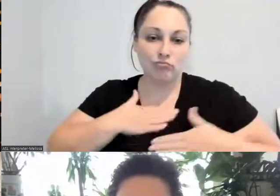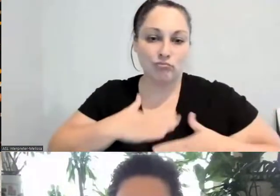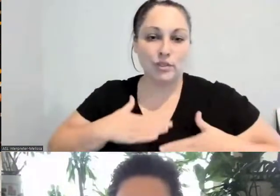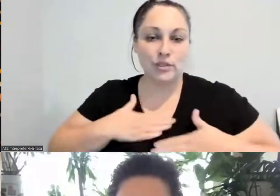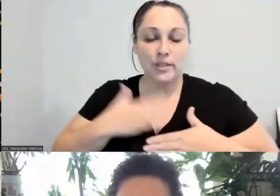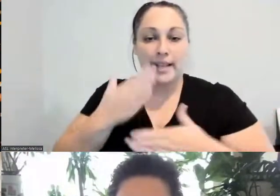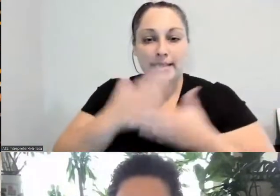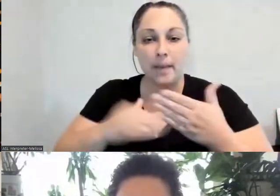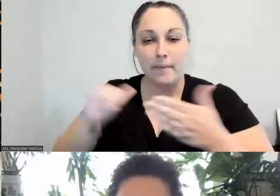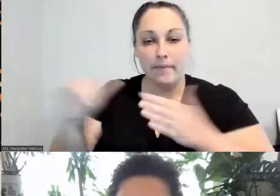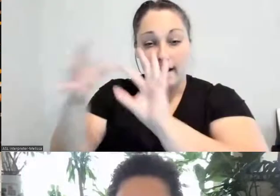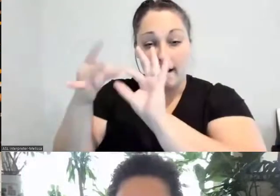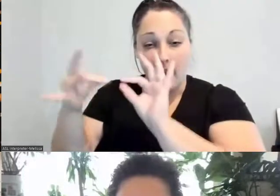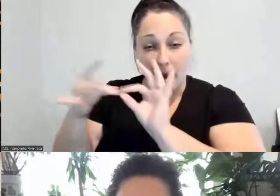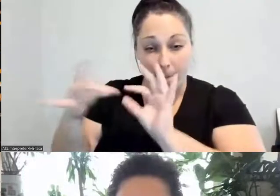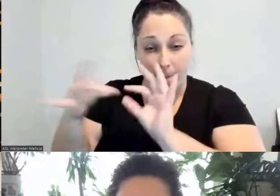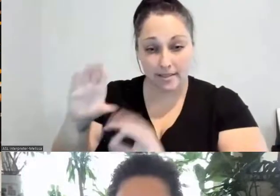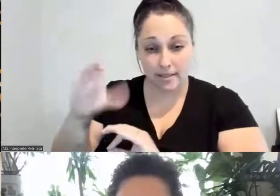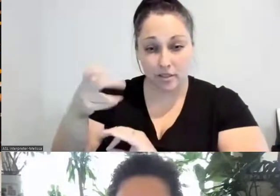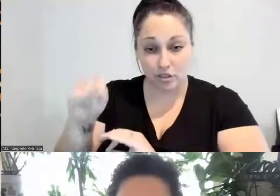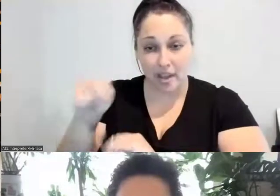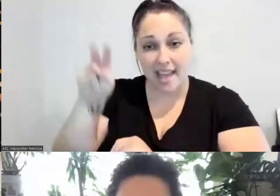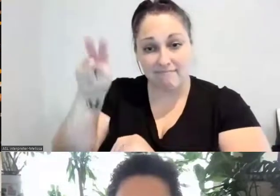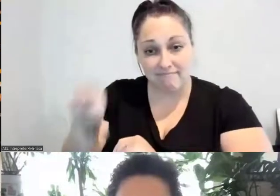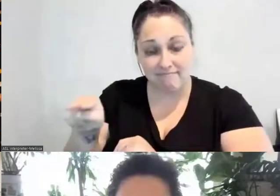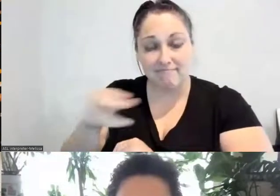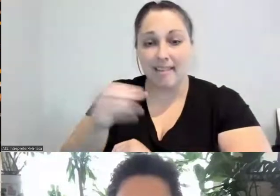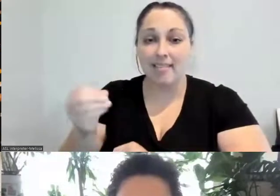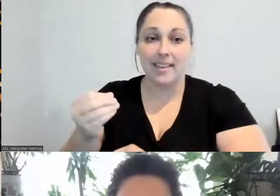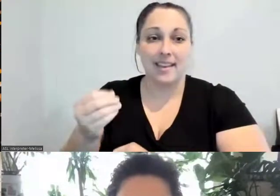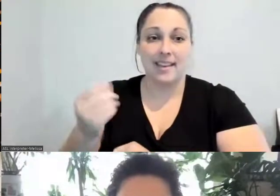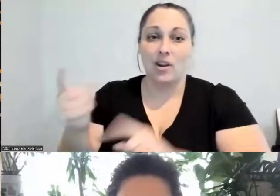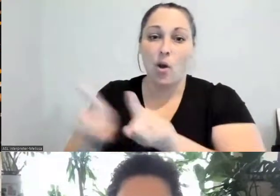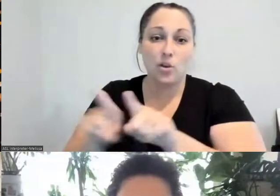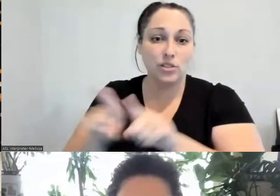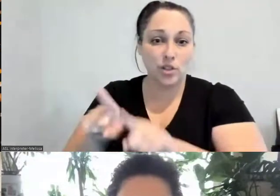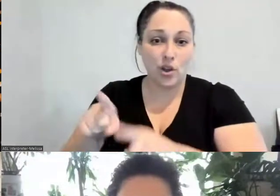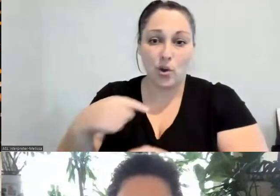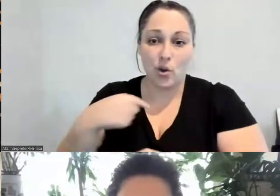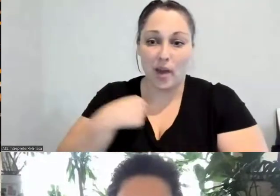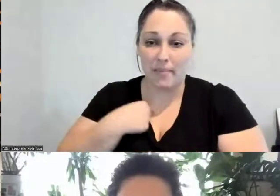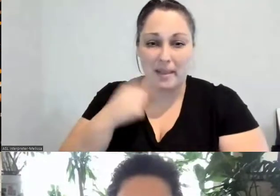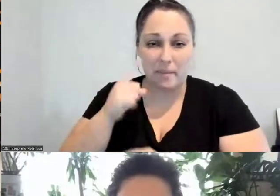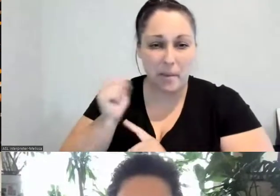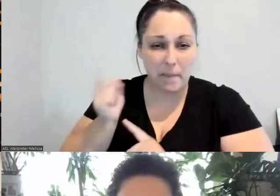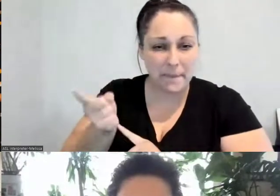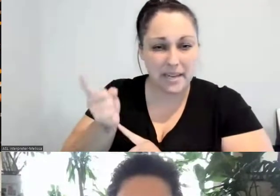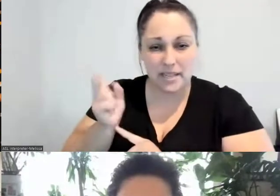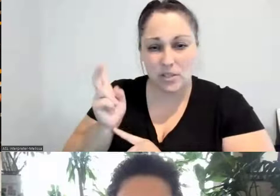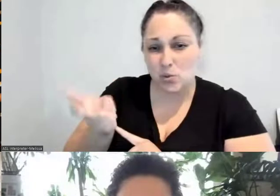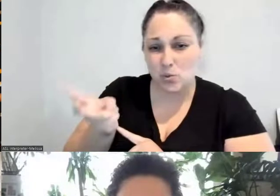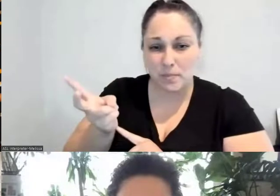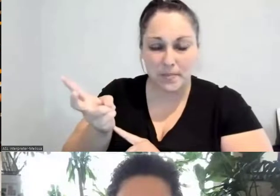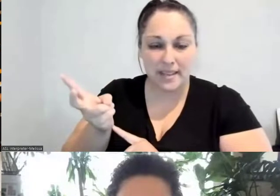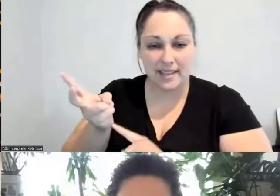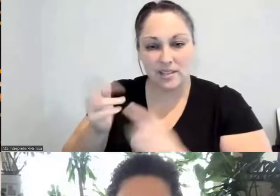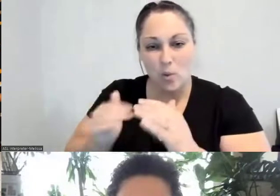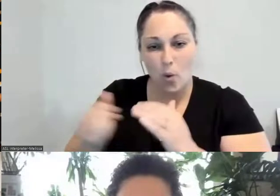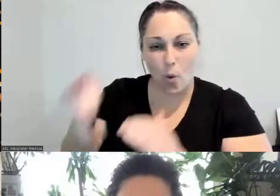And I'm going to take a point of personal privilege and let us go on maybe a minute or two longer than we otherwise would.